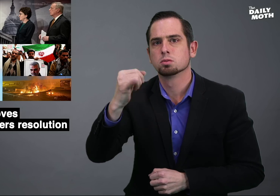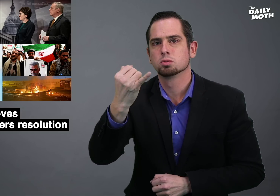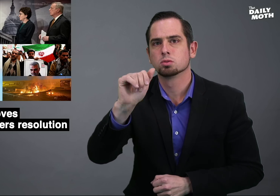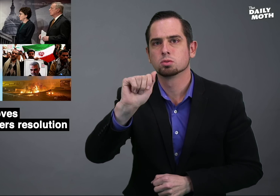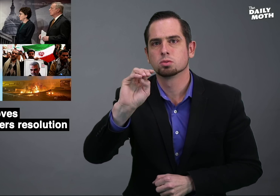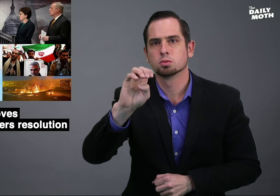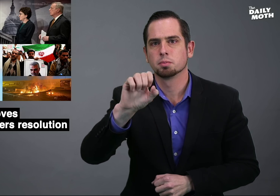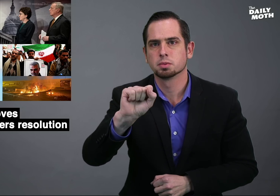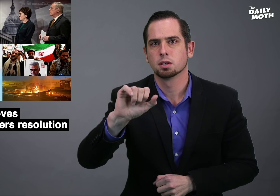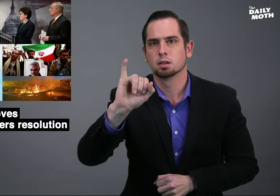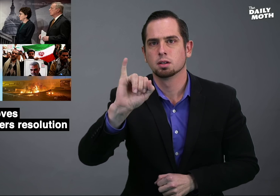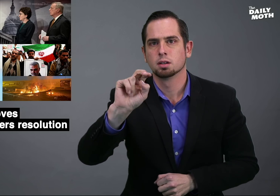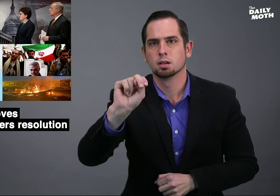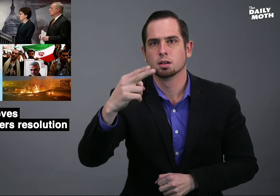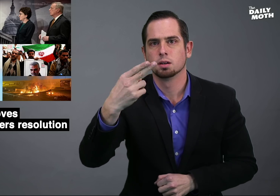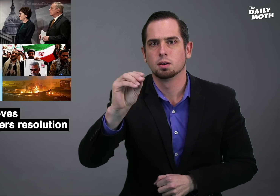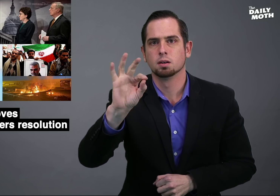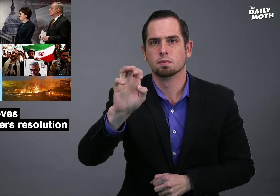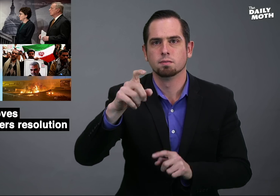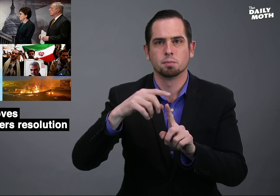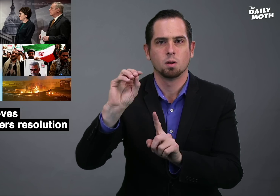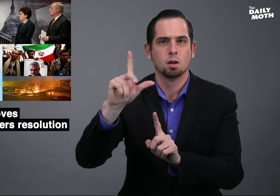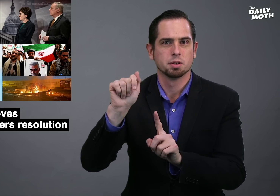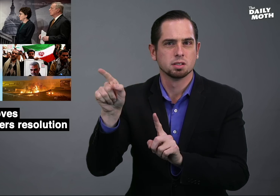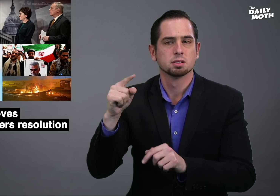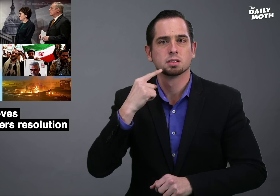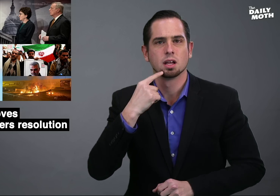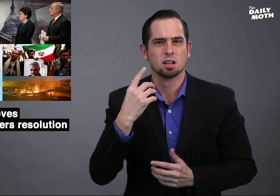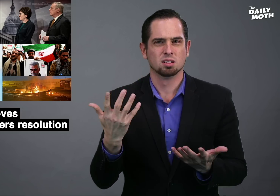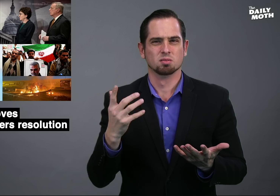James Inhofe (OK) said